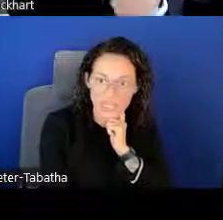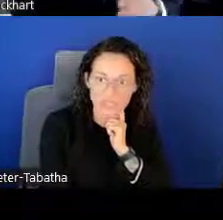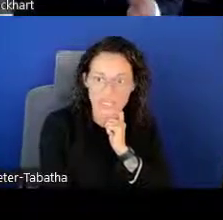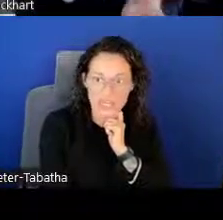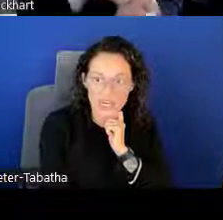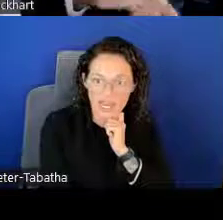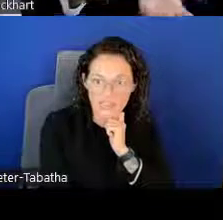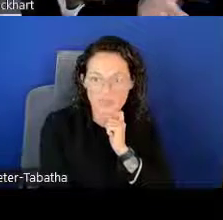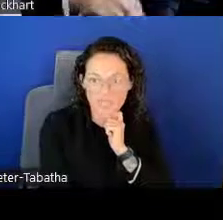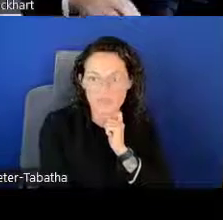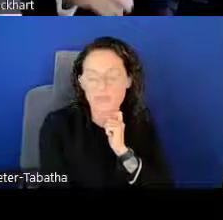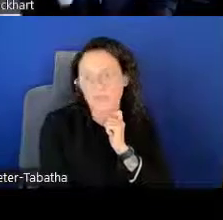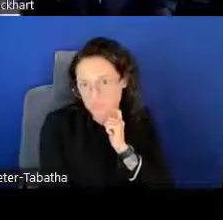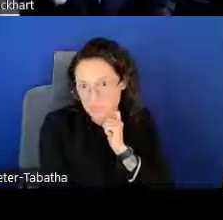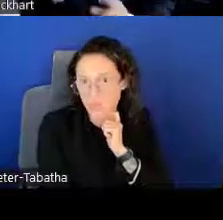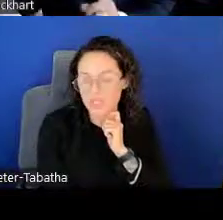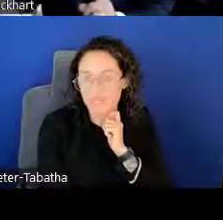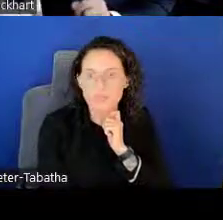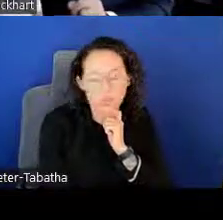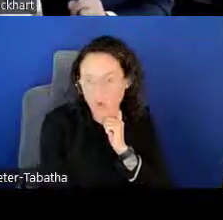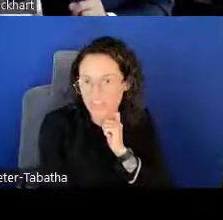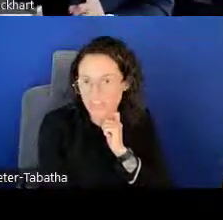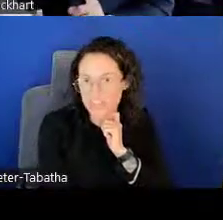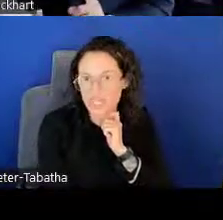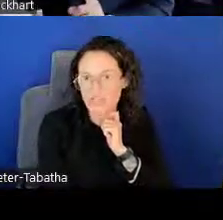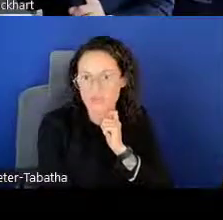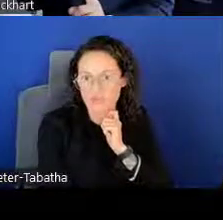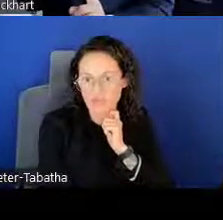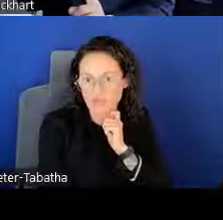then your debt has to be $20,000 or above.